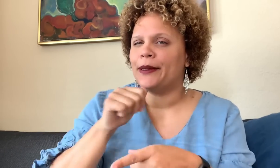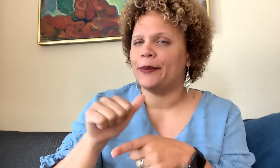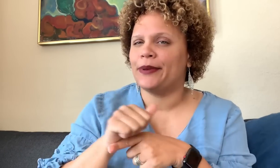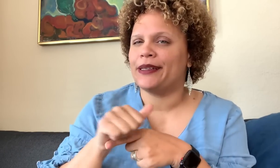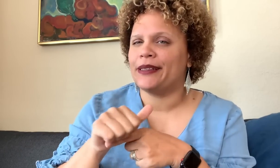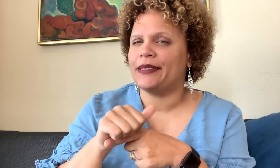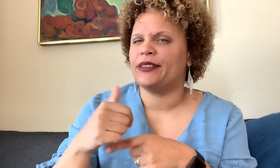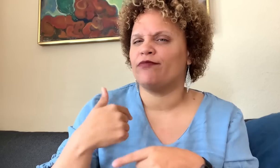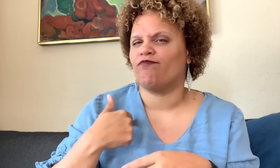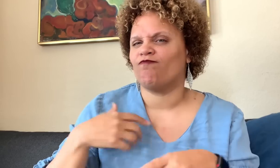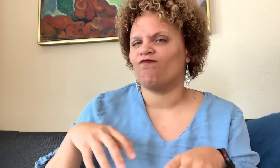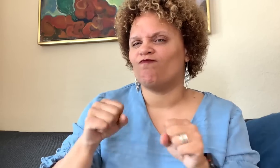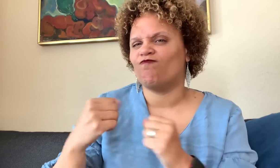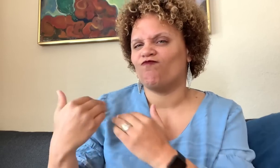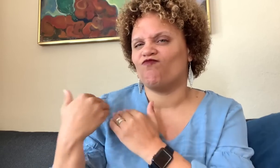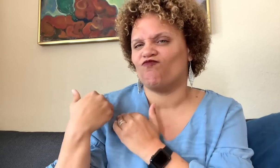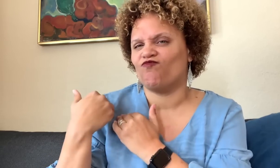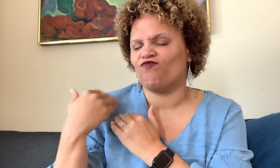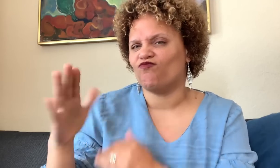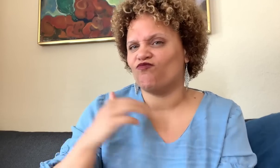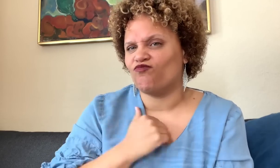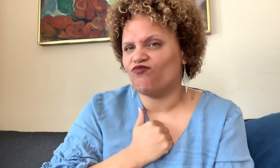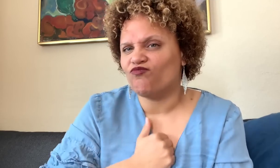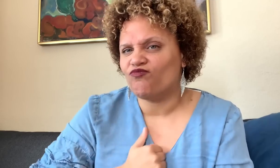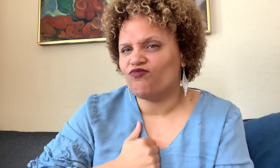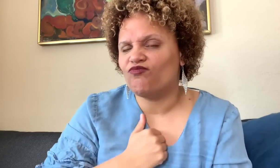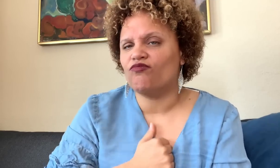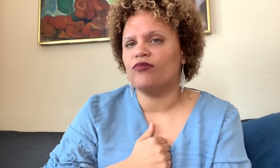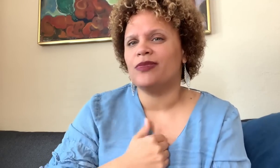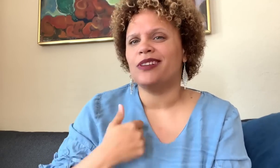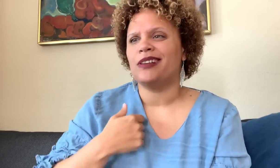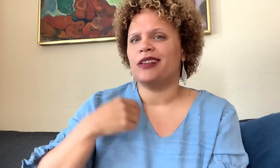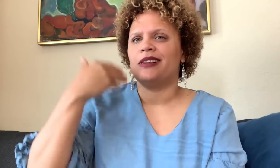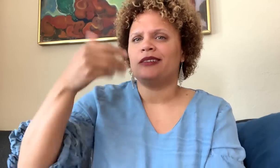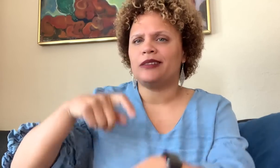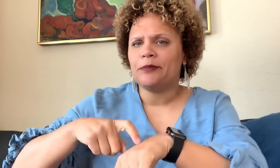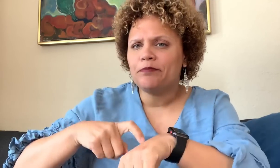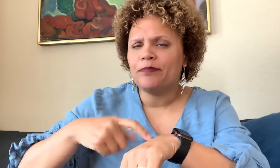of practice and that you take responsibility for the harm caused.